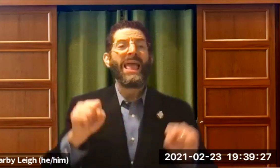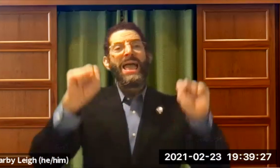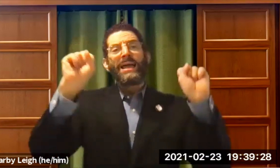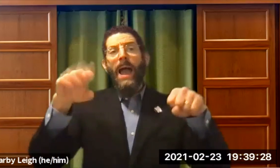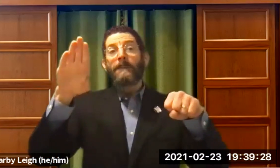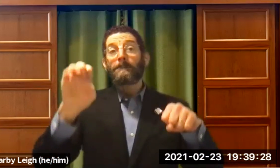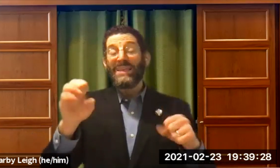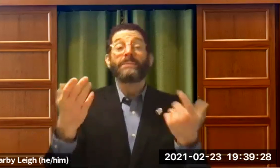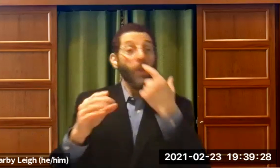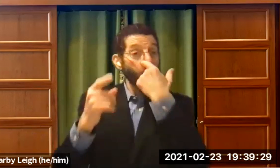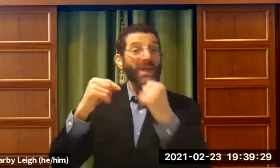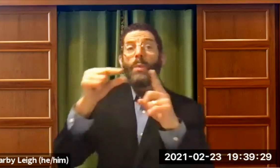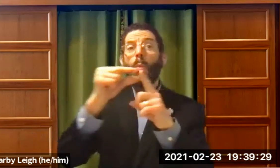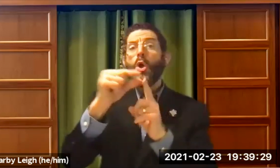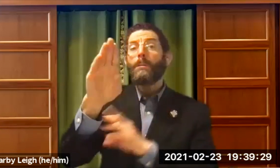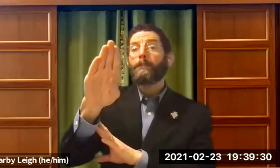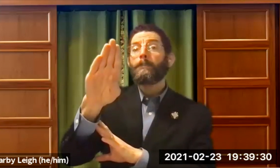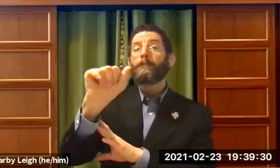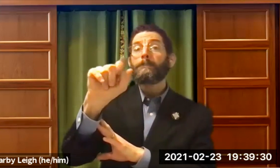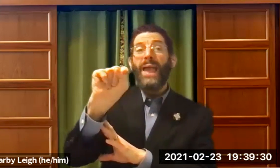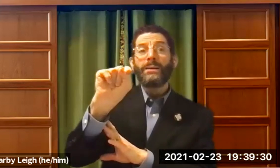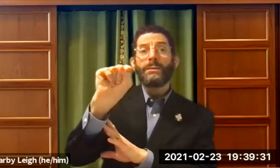. It can be the word